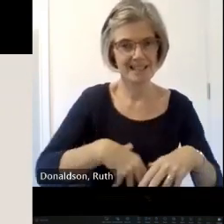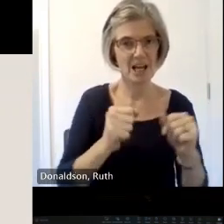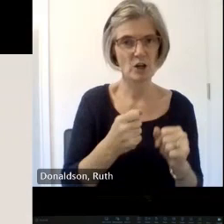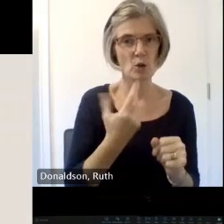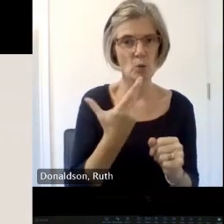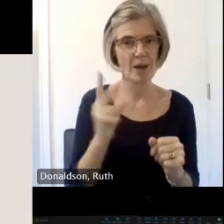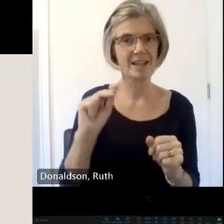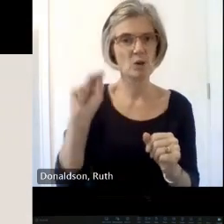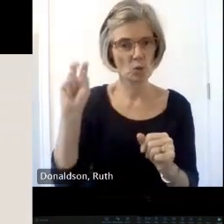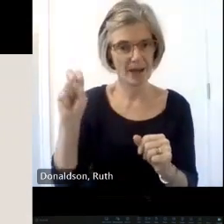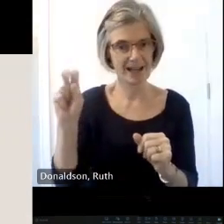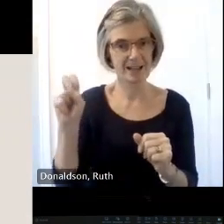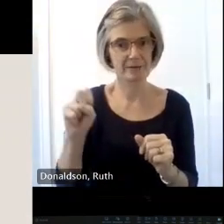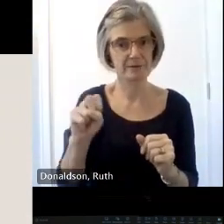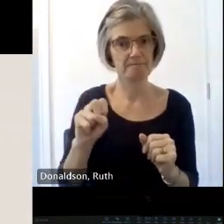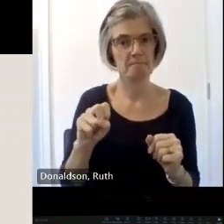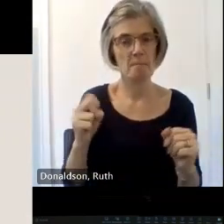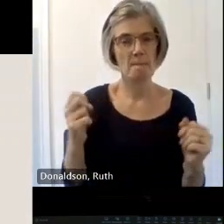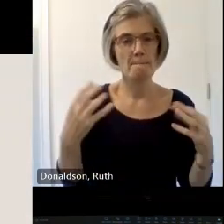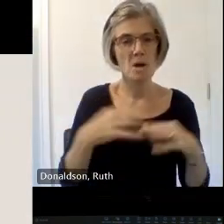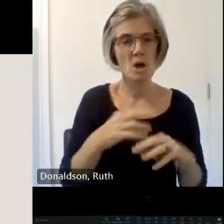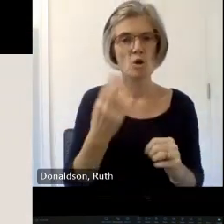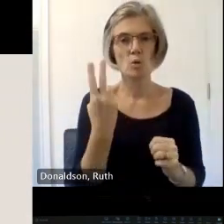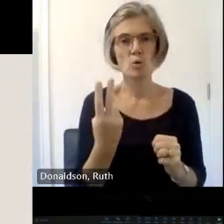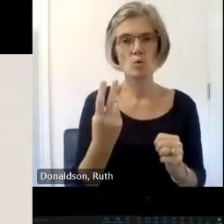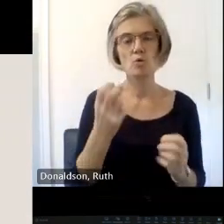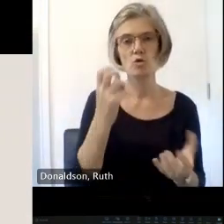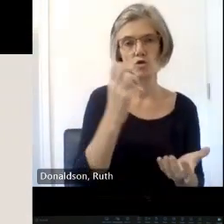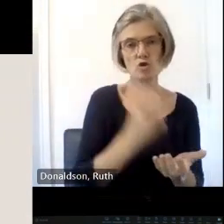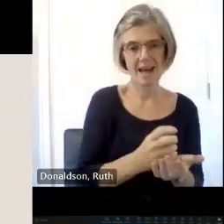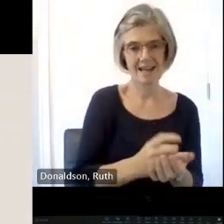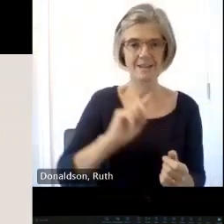FES ecclesiastical built Heritage charties the Scottish Church's architectual Heritage Trust and